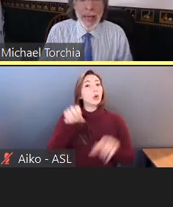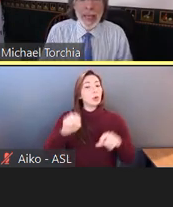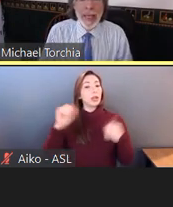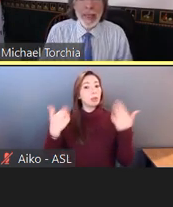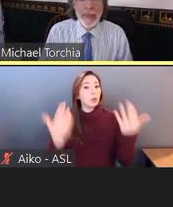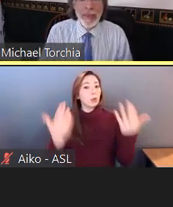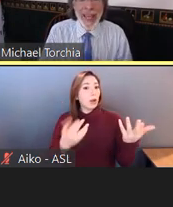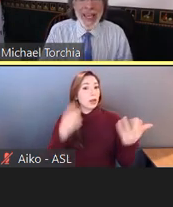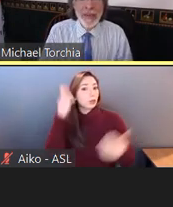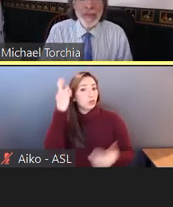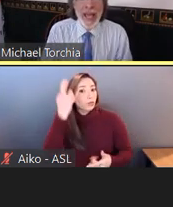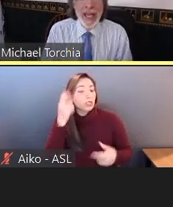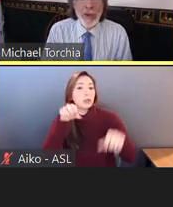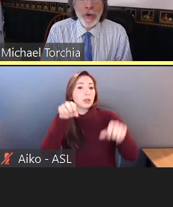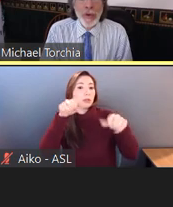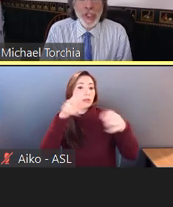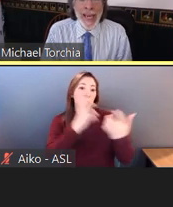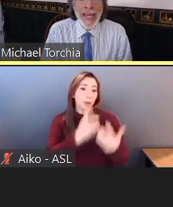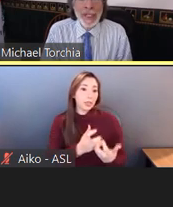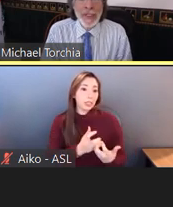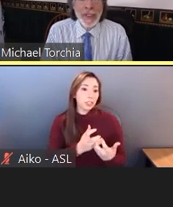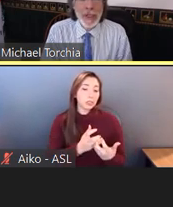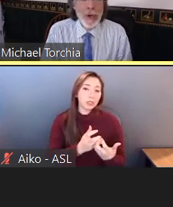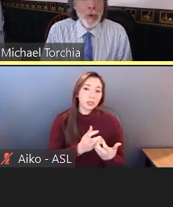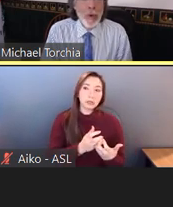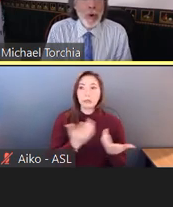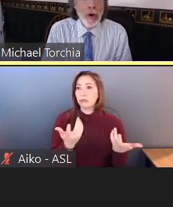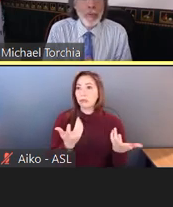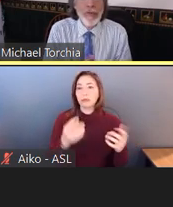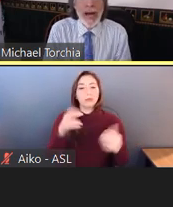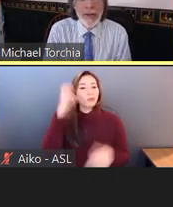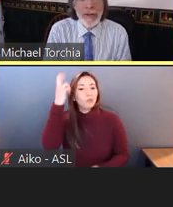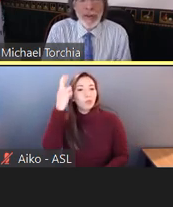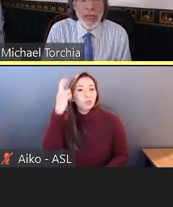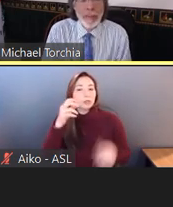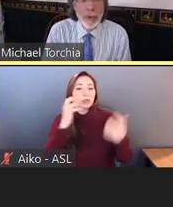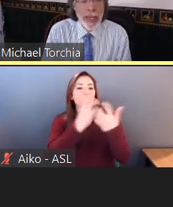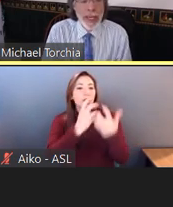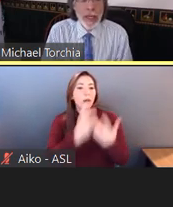many things that you change or provide to the employee.